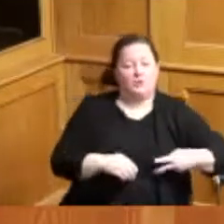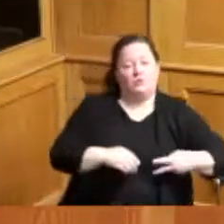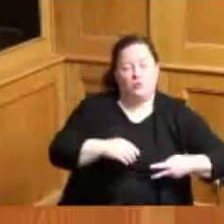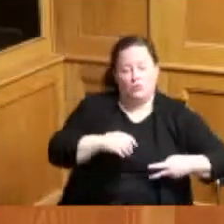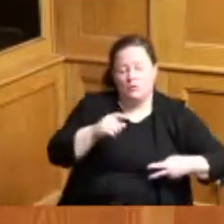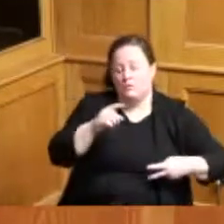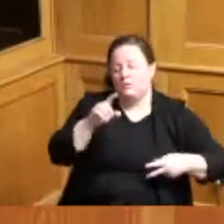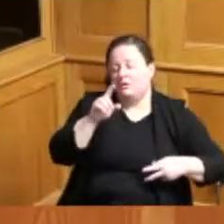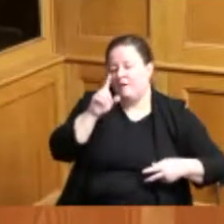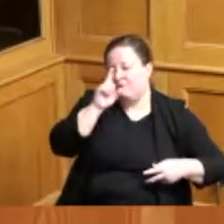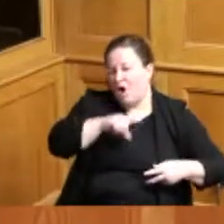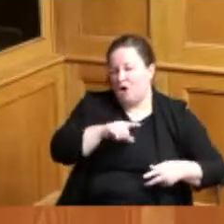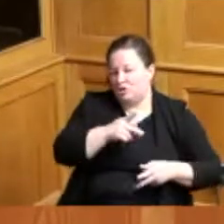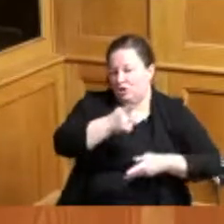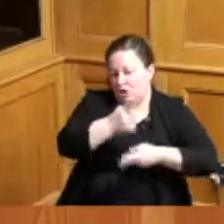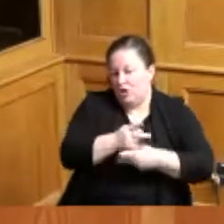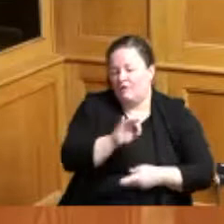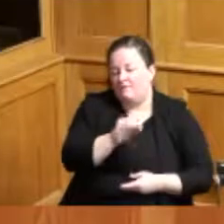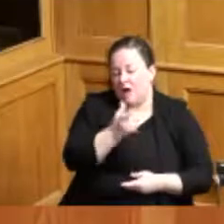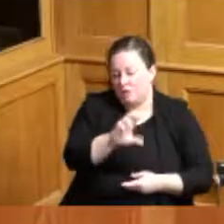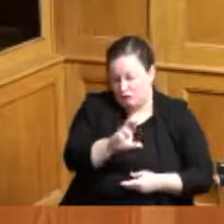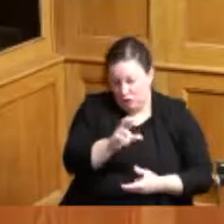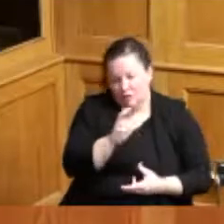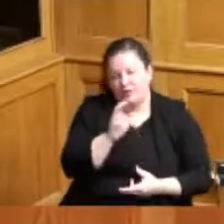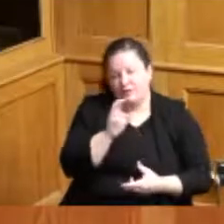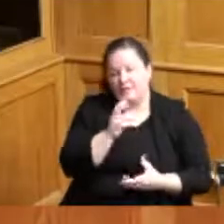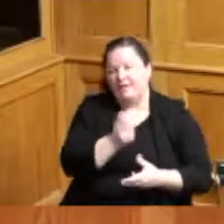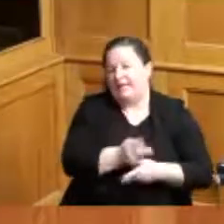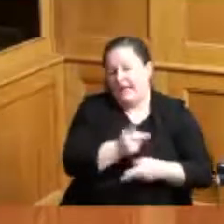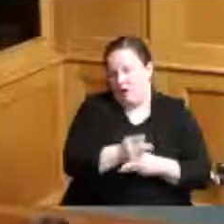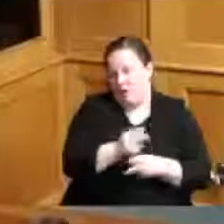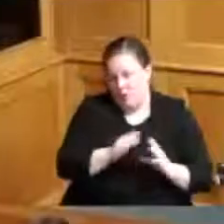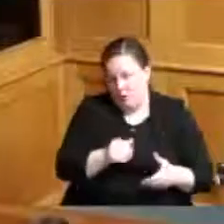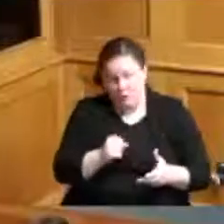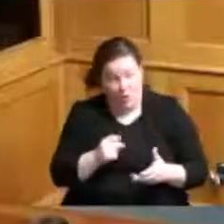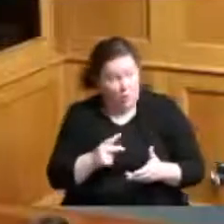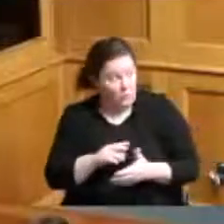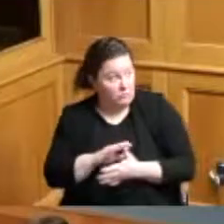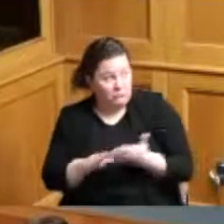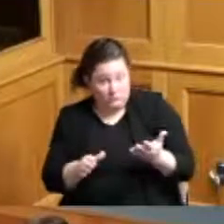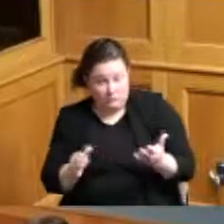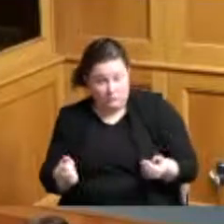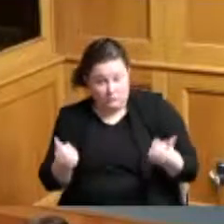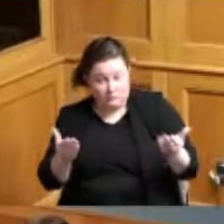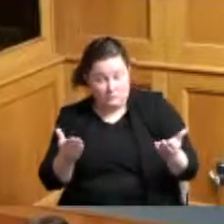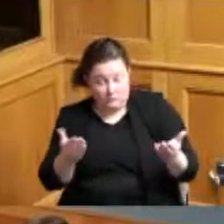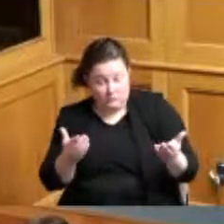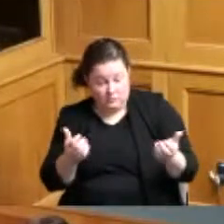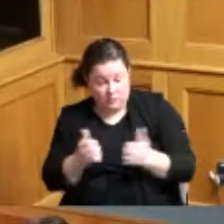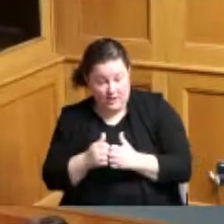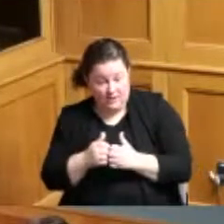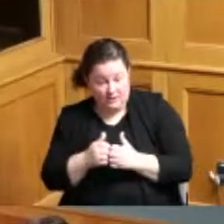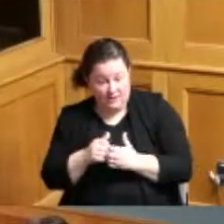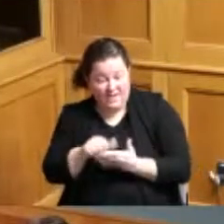any comments on the consent agenda items Vice President Reece yes thank you Madam President item